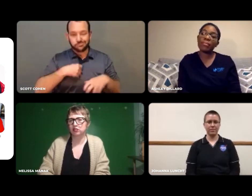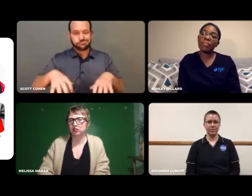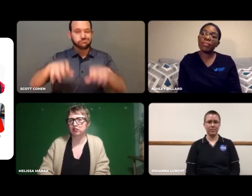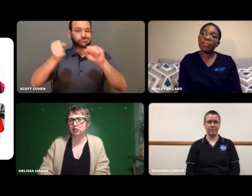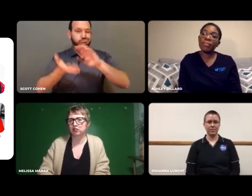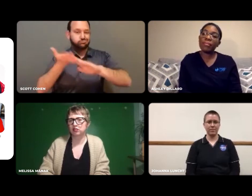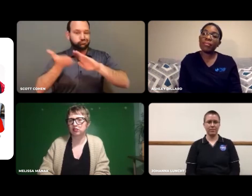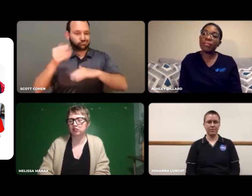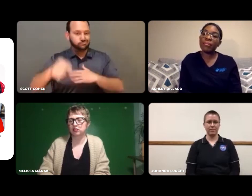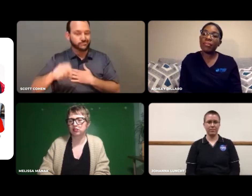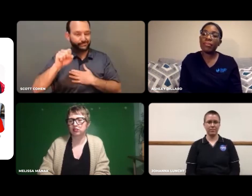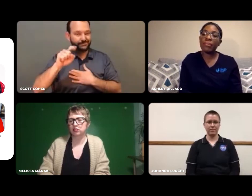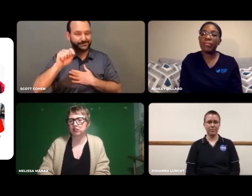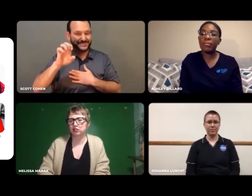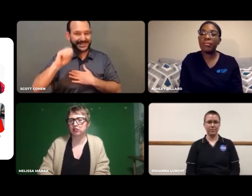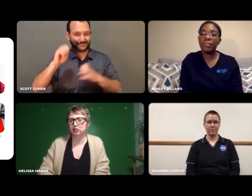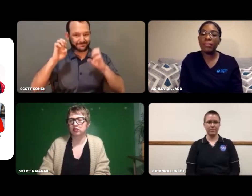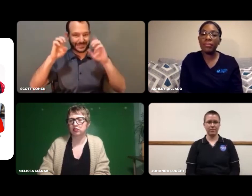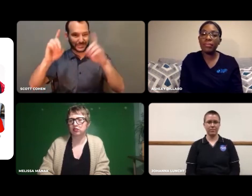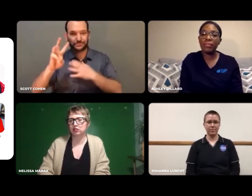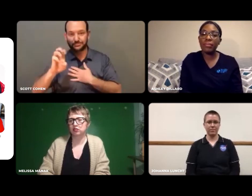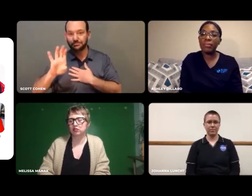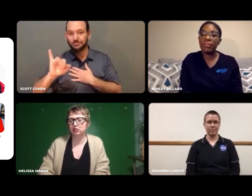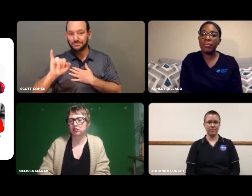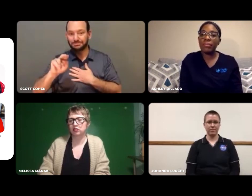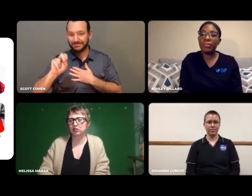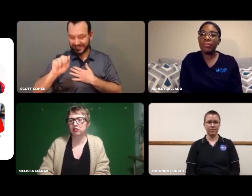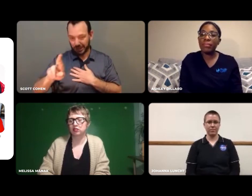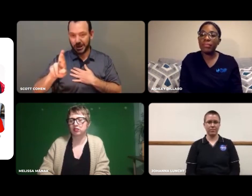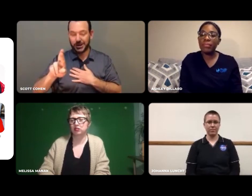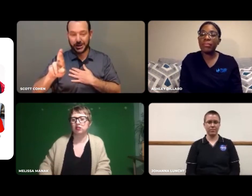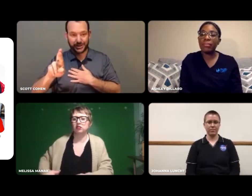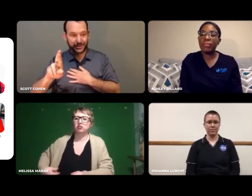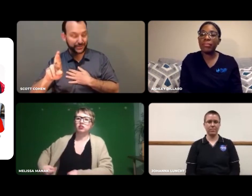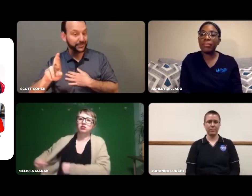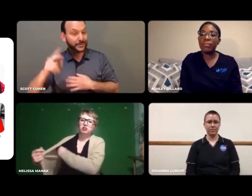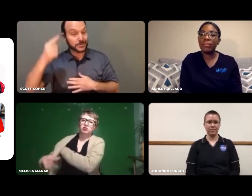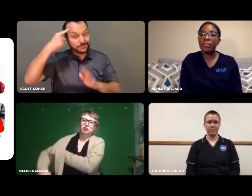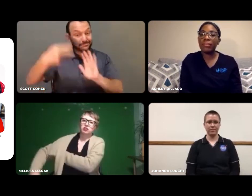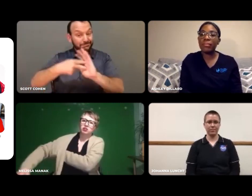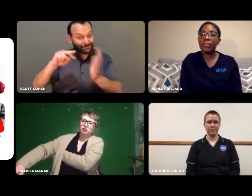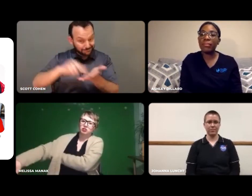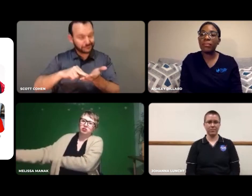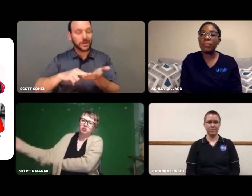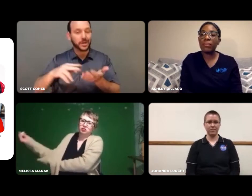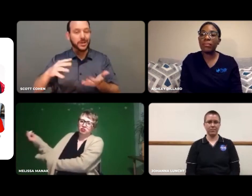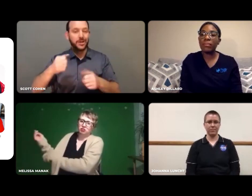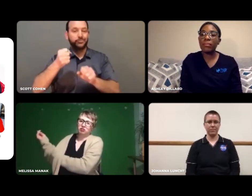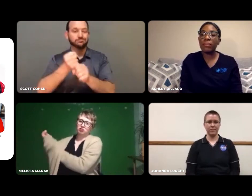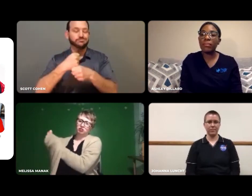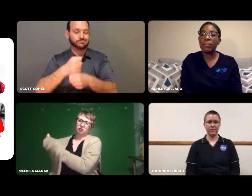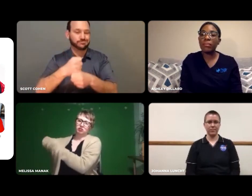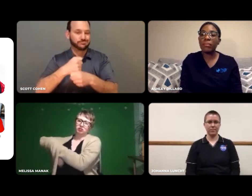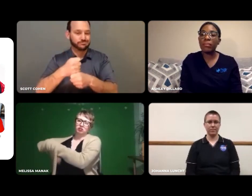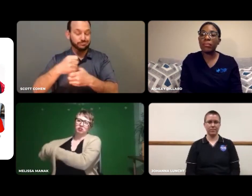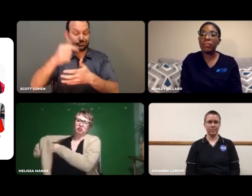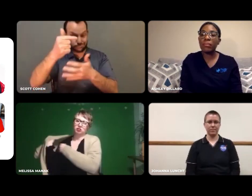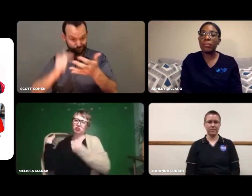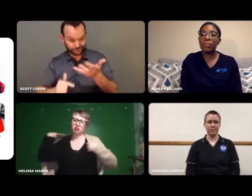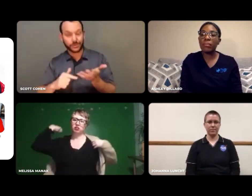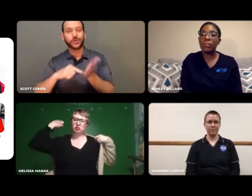I'm here to host this STEM Webinar - for the purpose of creating videos so